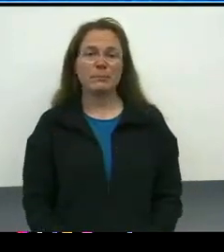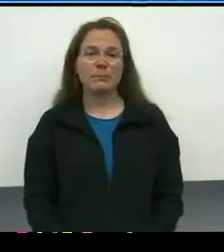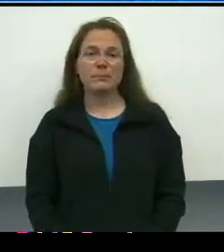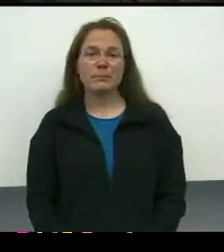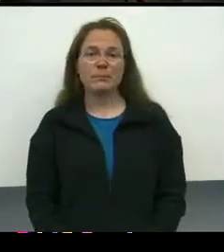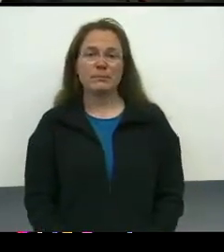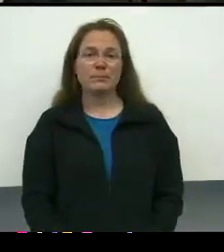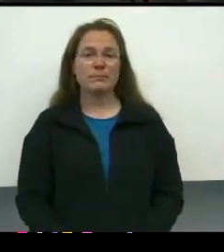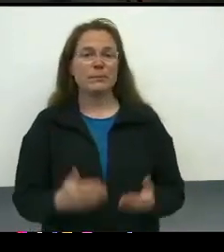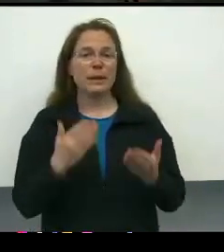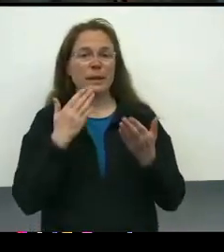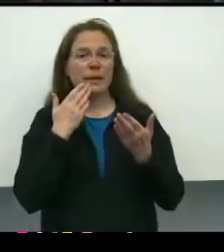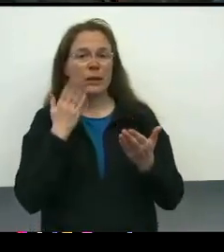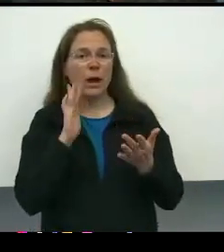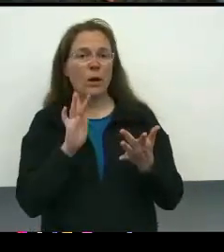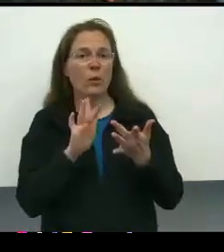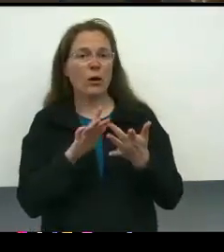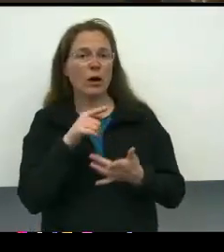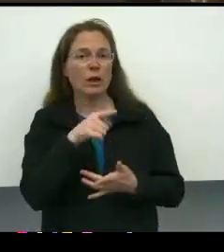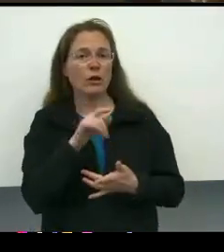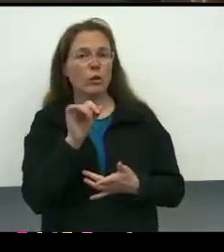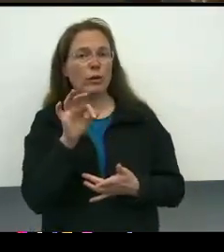[Brar] Thank y'all, I'll be sure to get in touch if I have anything.